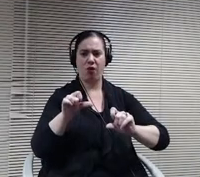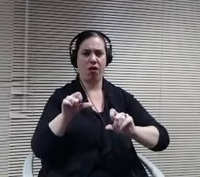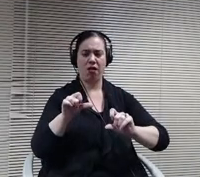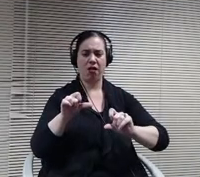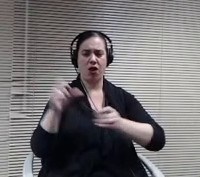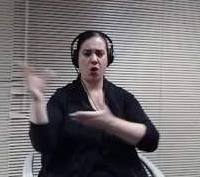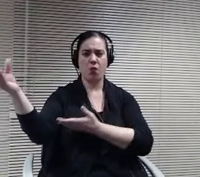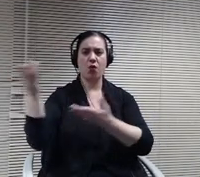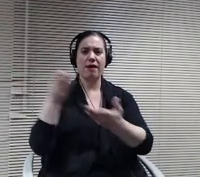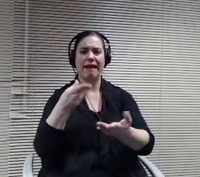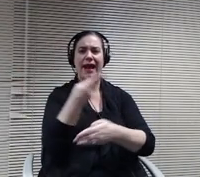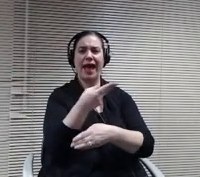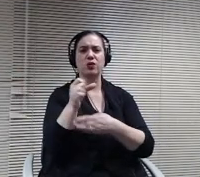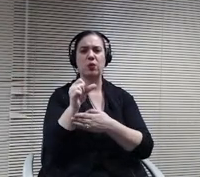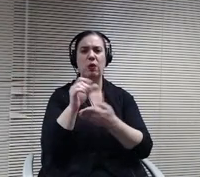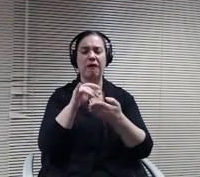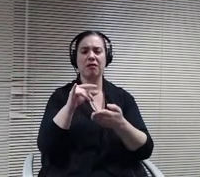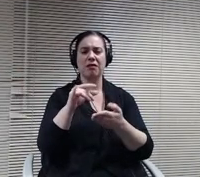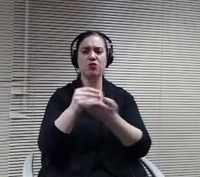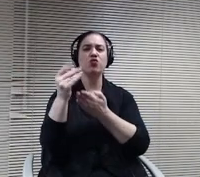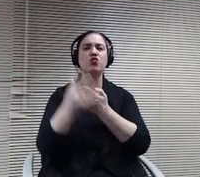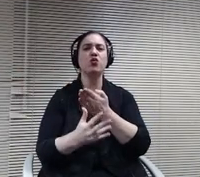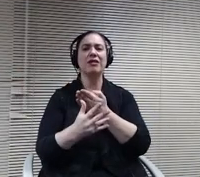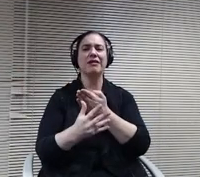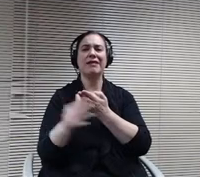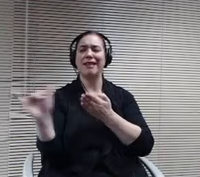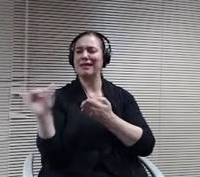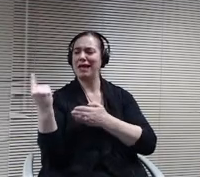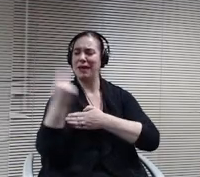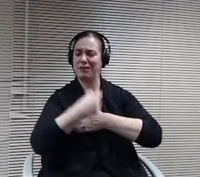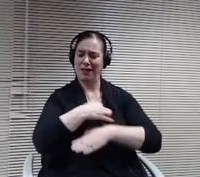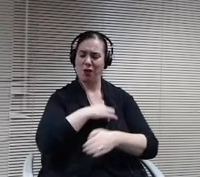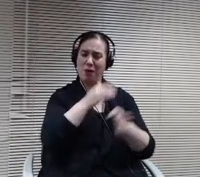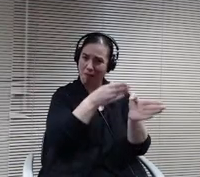believing we can, that we would still probably leave 4th and 5th